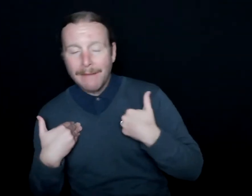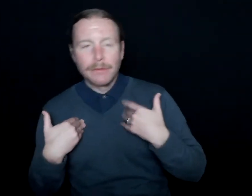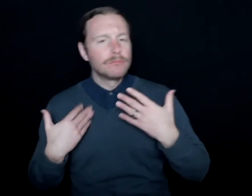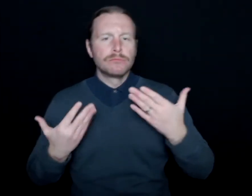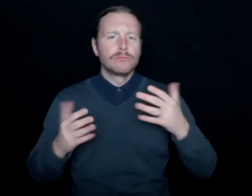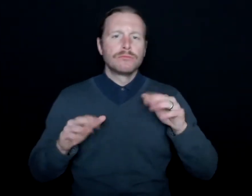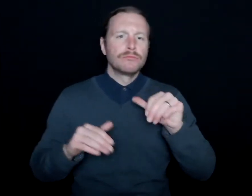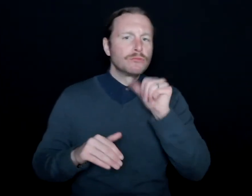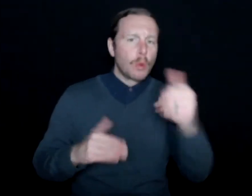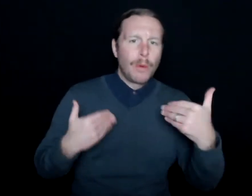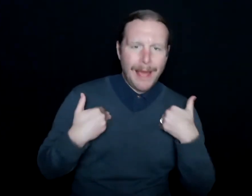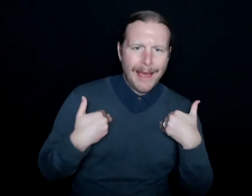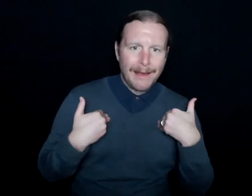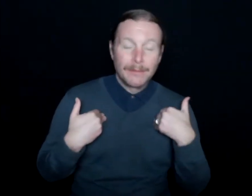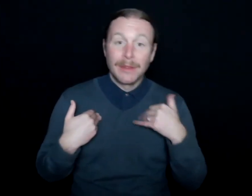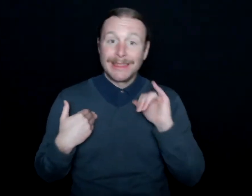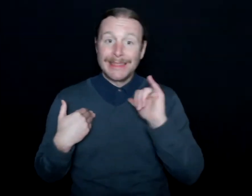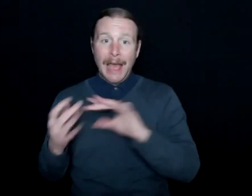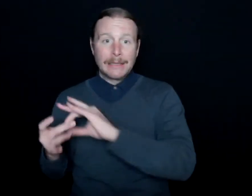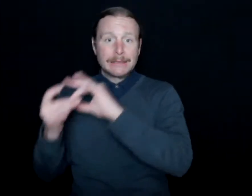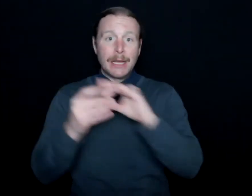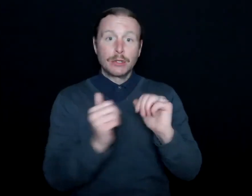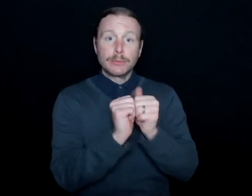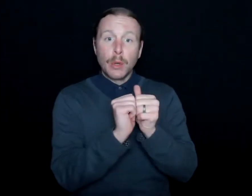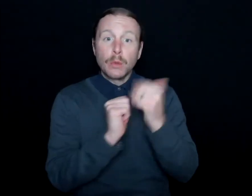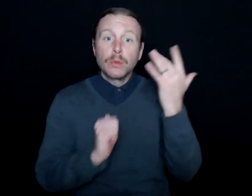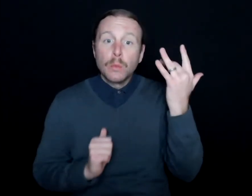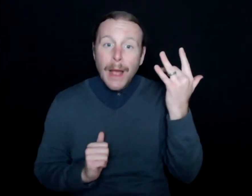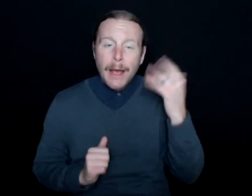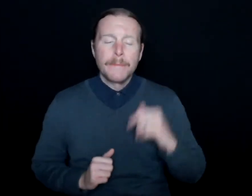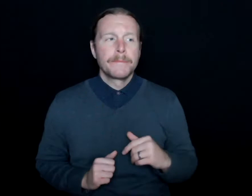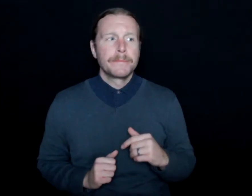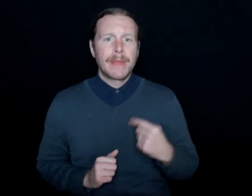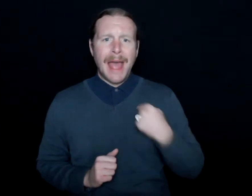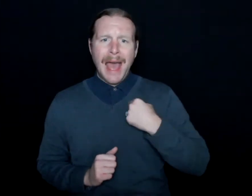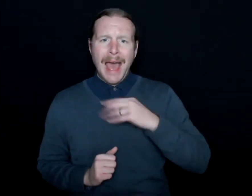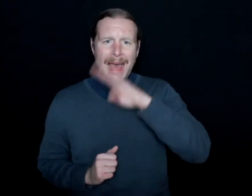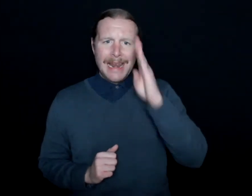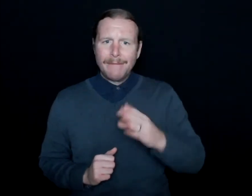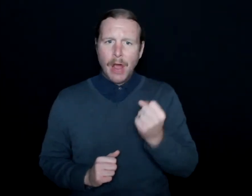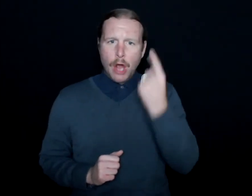But it ties into sports, because I never could understand my father.